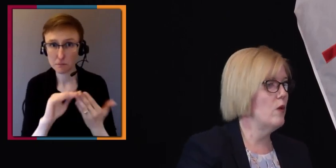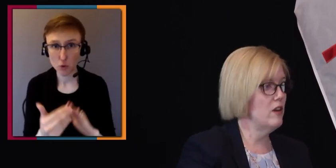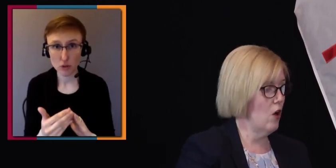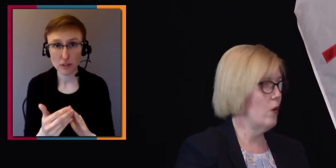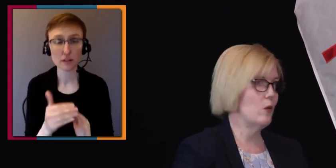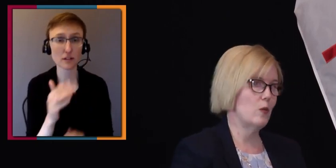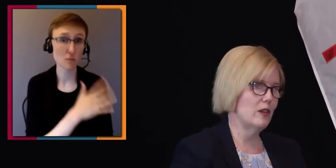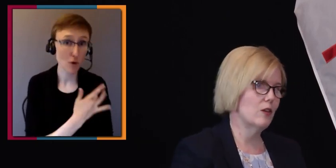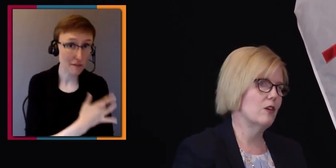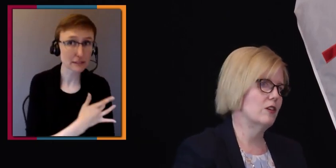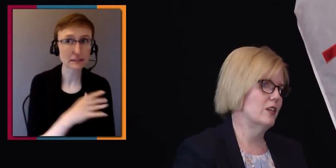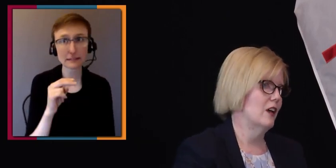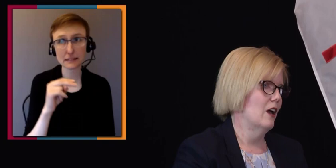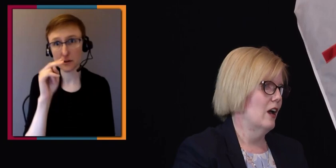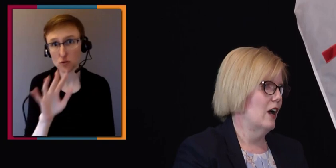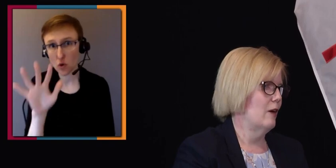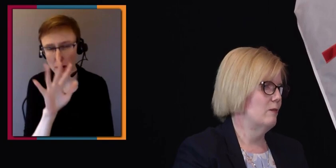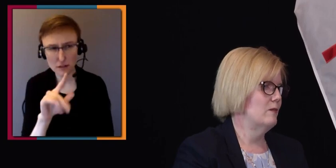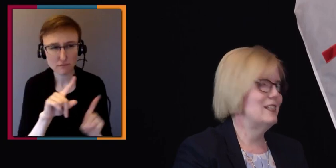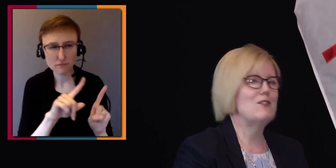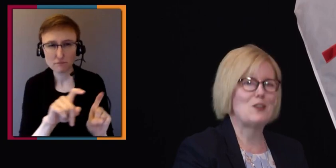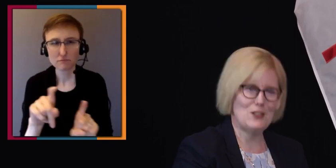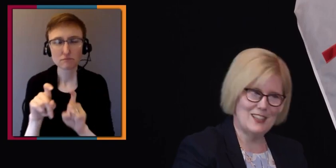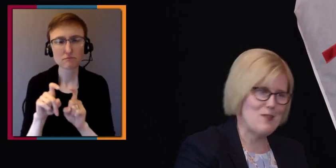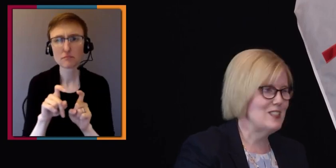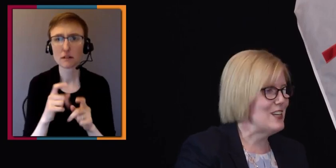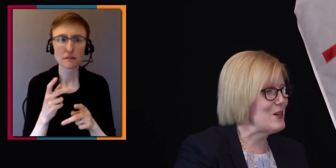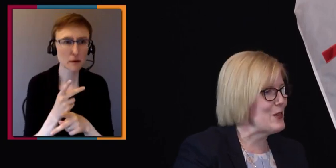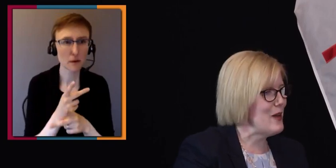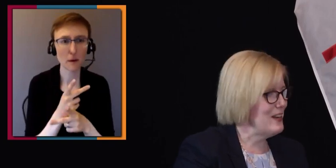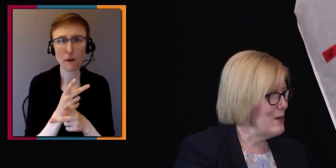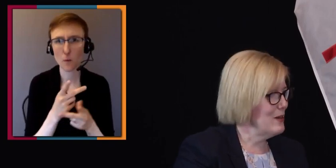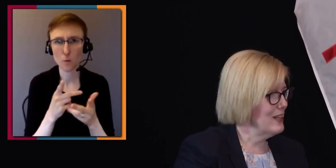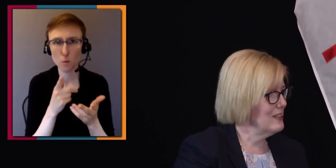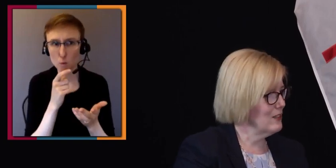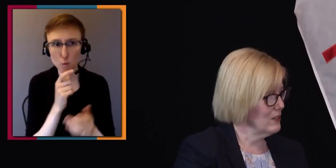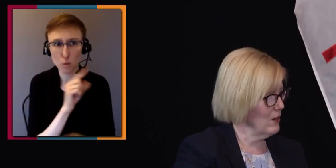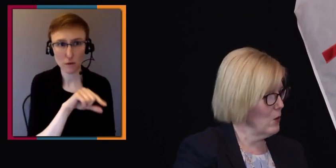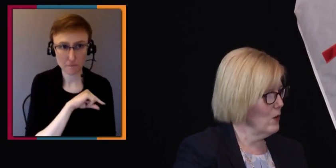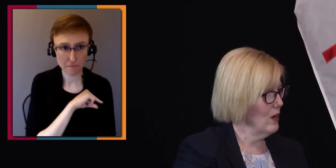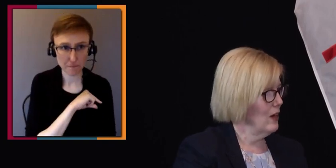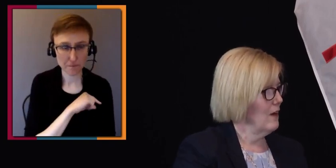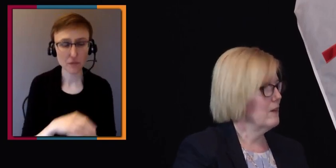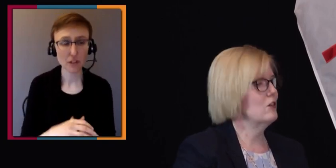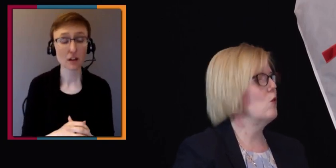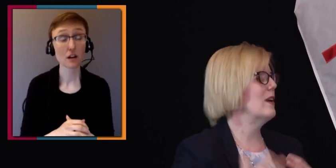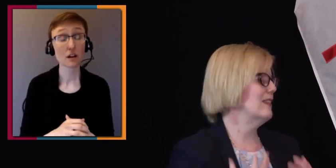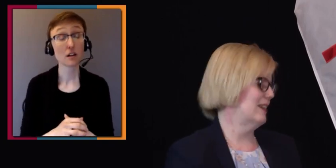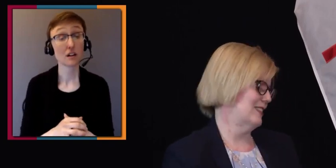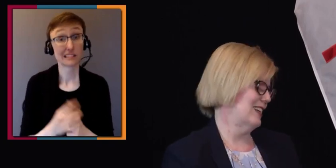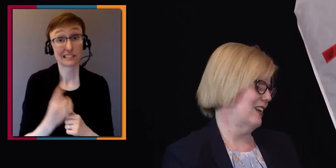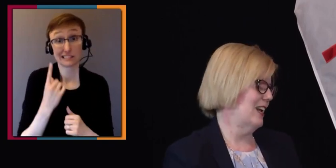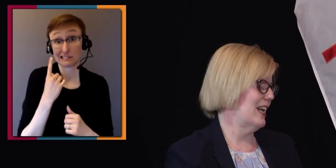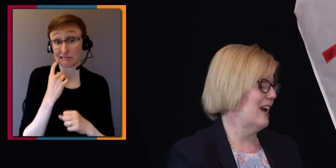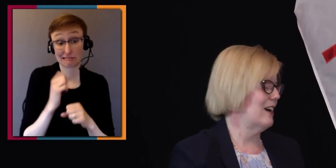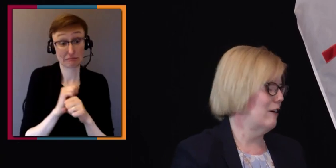What we know and what we learned difficultly, I would say, during the pandemic is there's no there's no one list in Canada